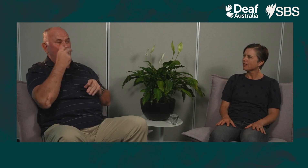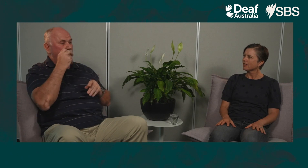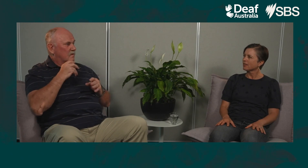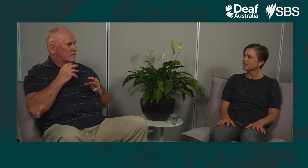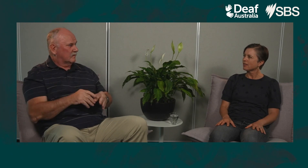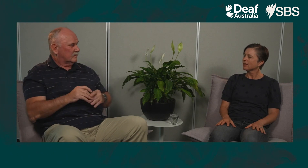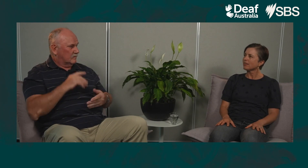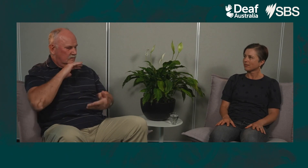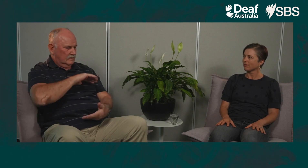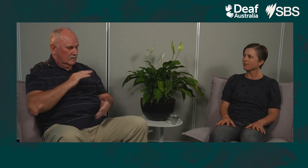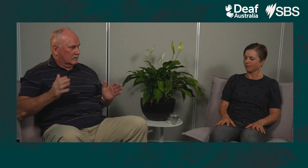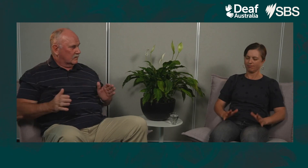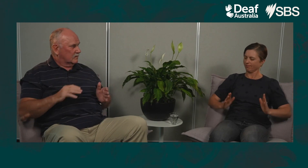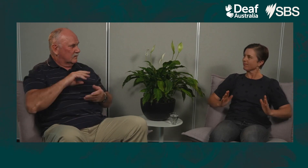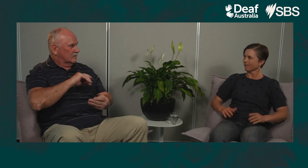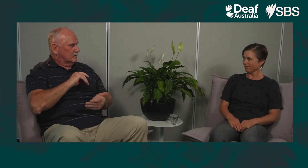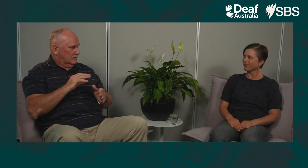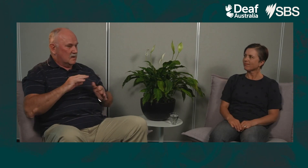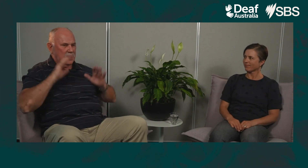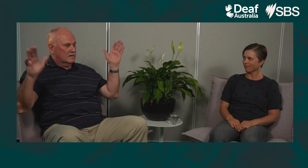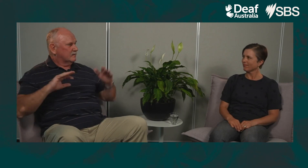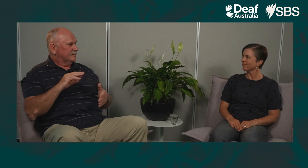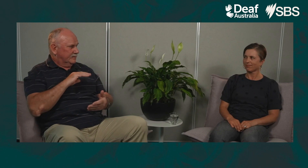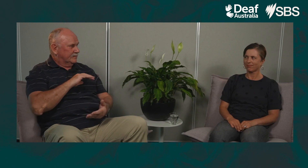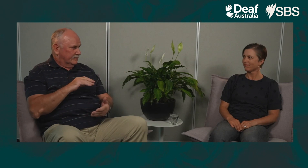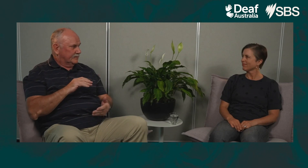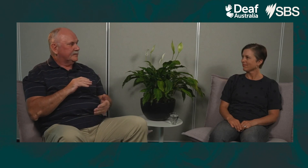So the older generation would fingerspell using a much smaller signing space.